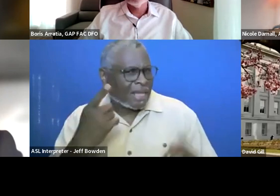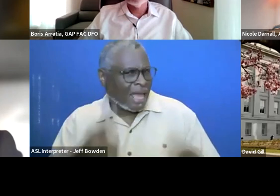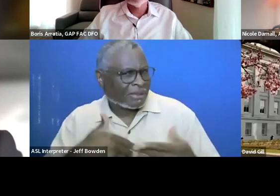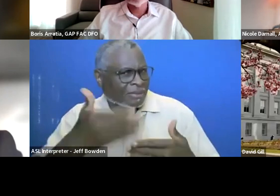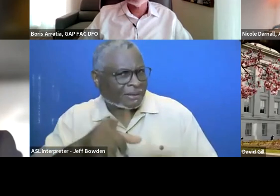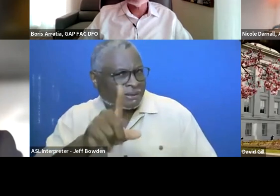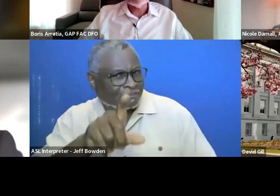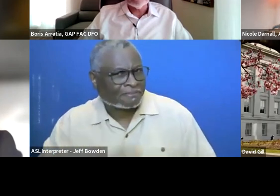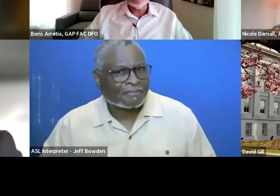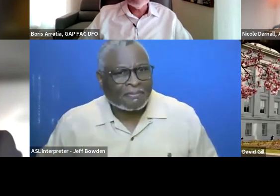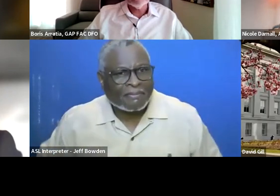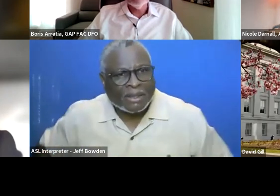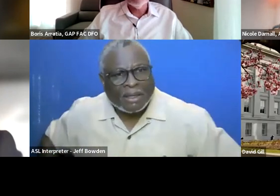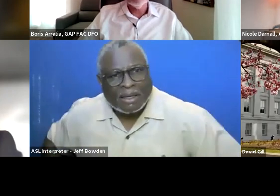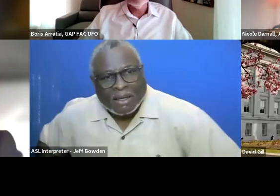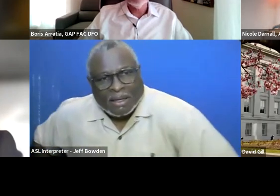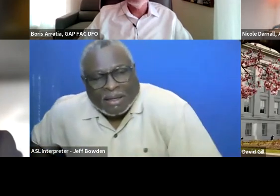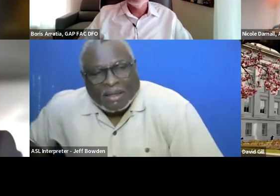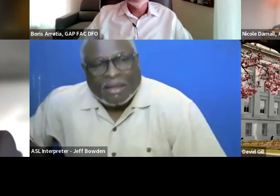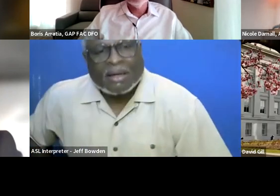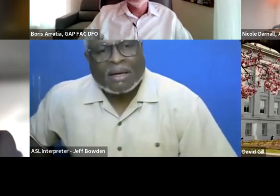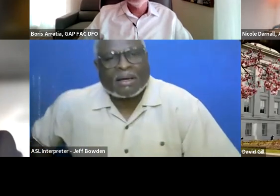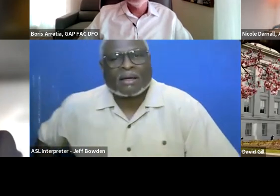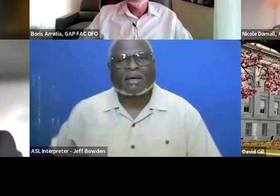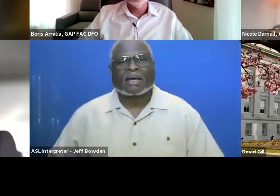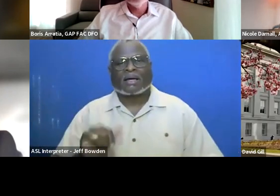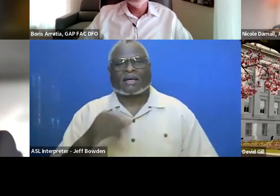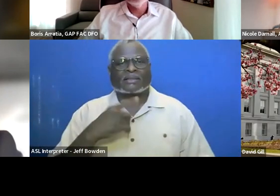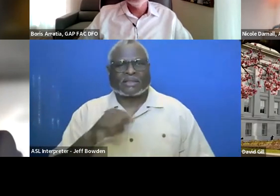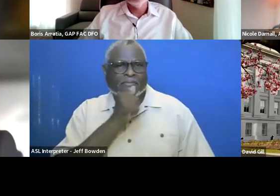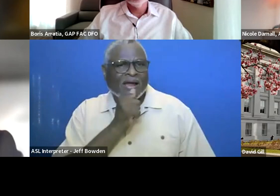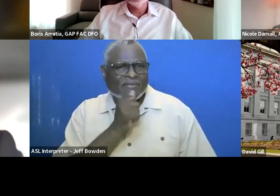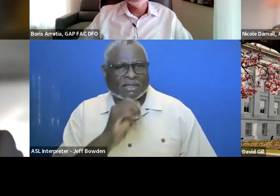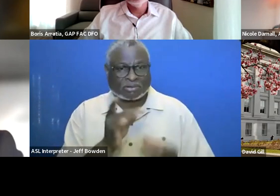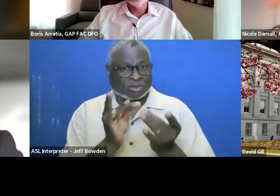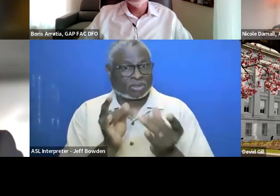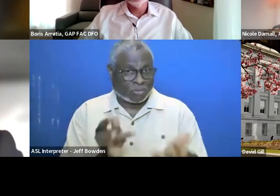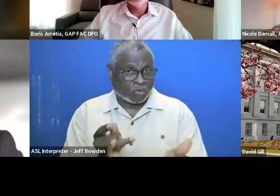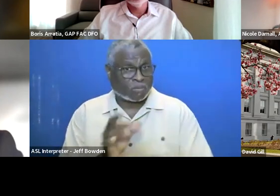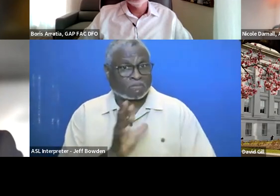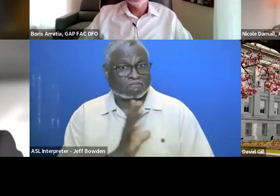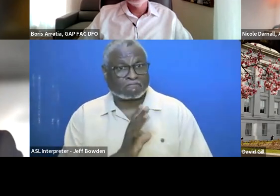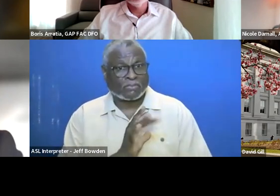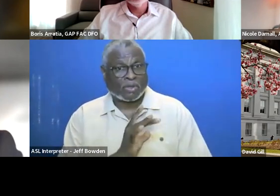Okay. Let me pull up my notes on that. Privacy went smoothly. I learned about the privacy.